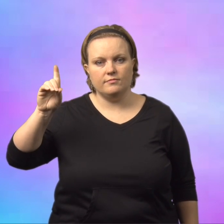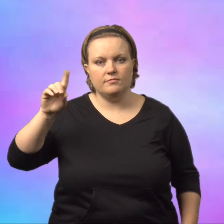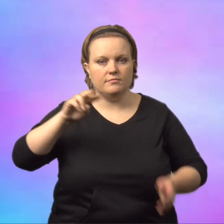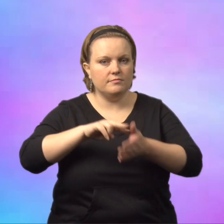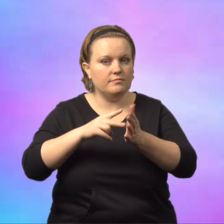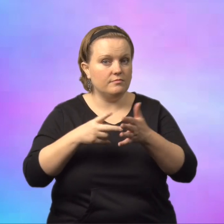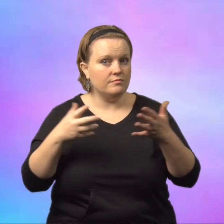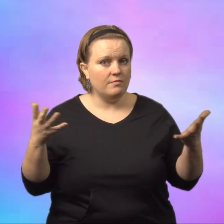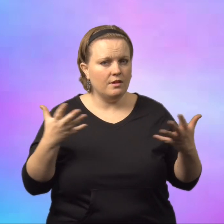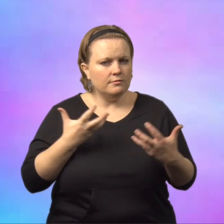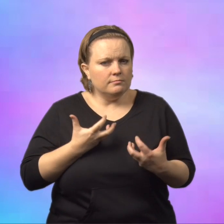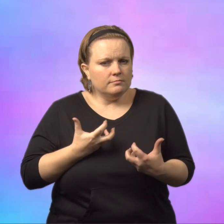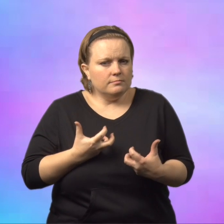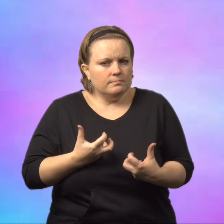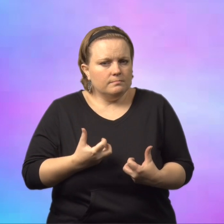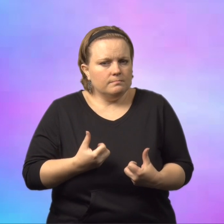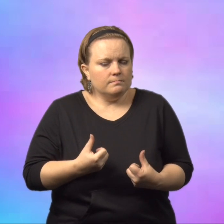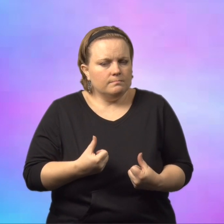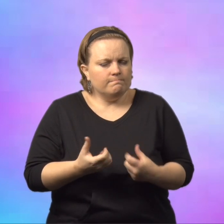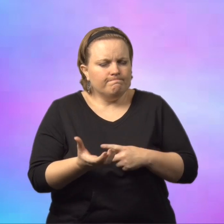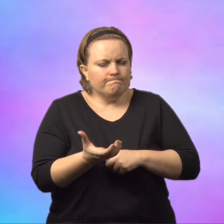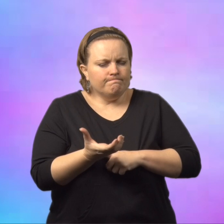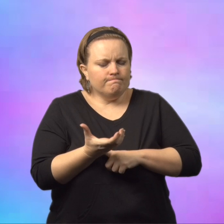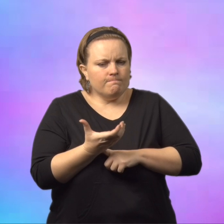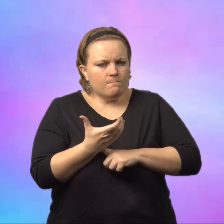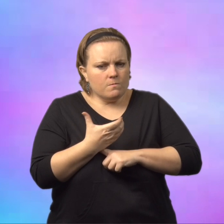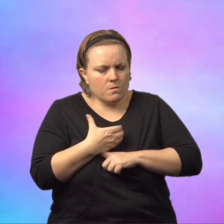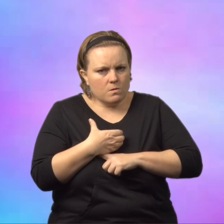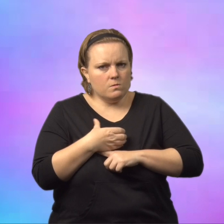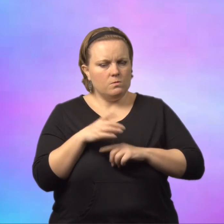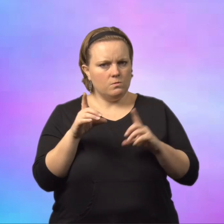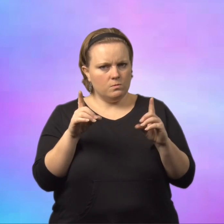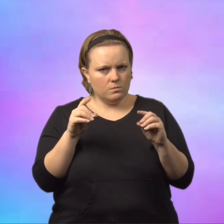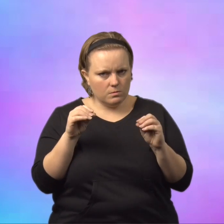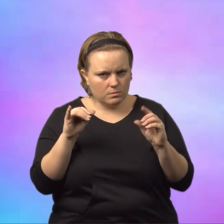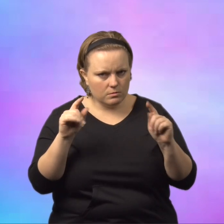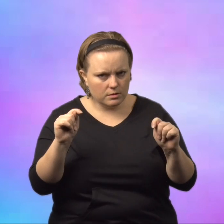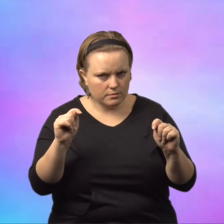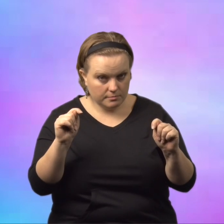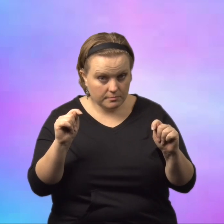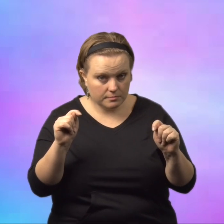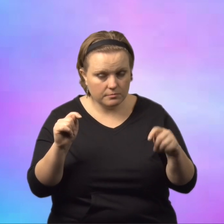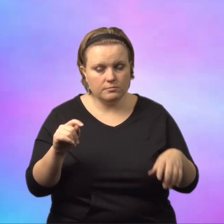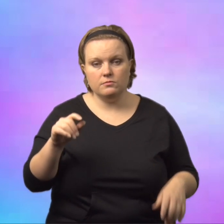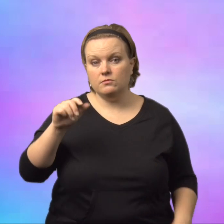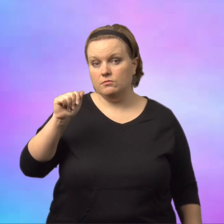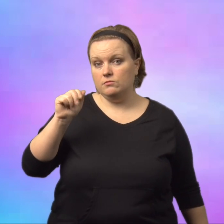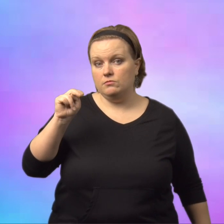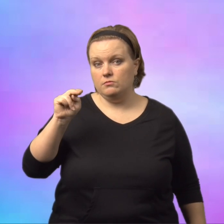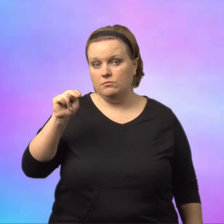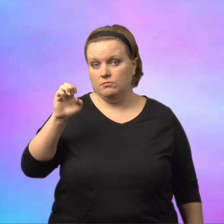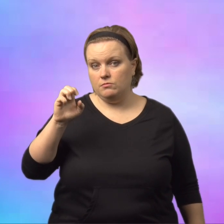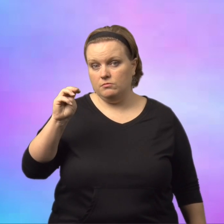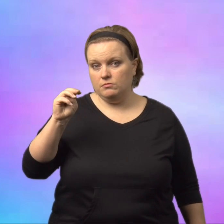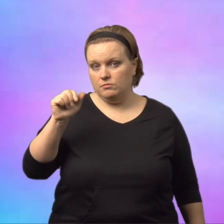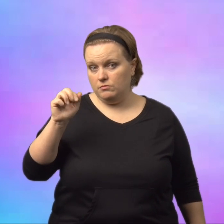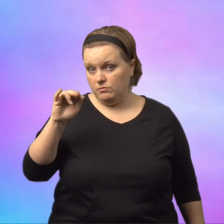Willed. Willed means to force yourself to do something. To make yourself do it.